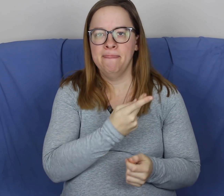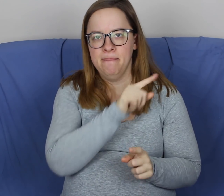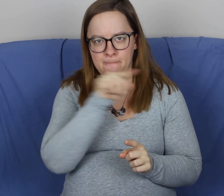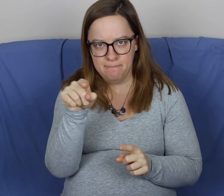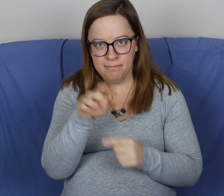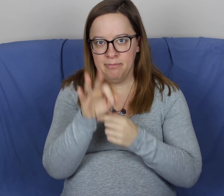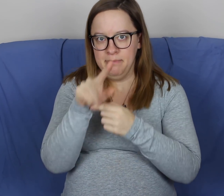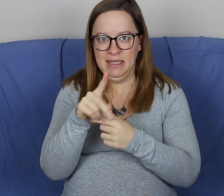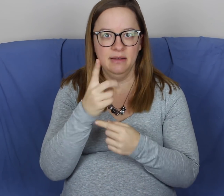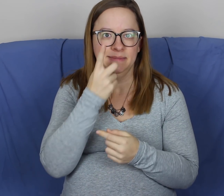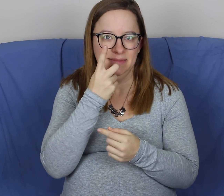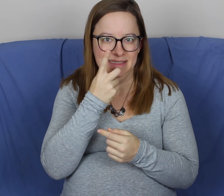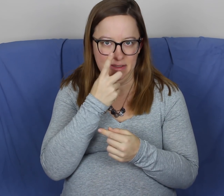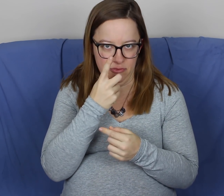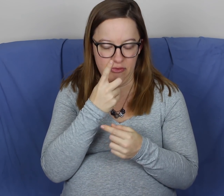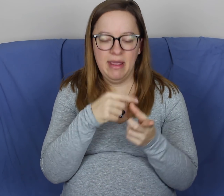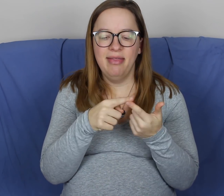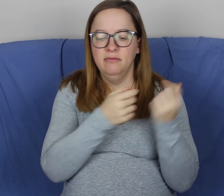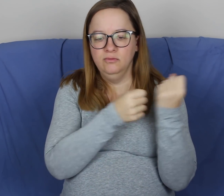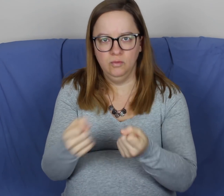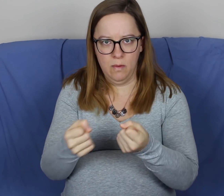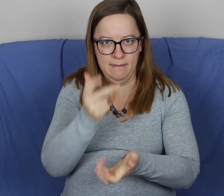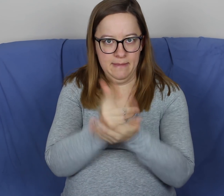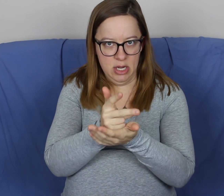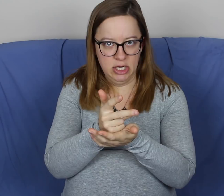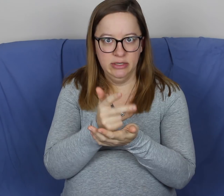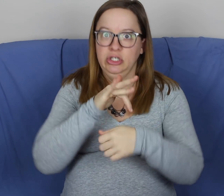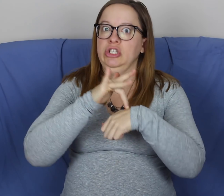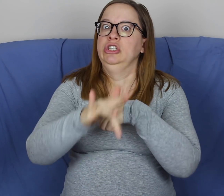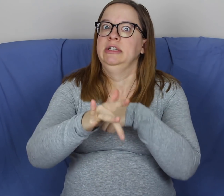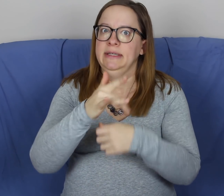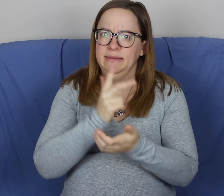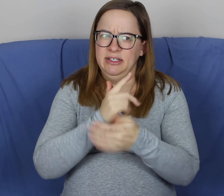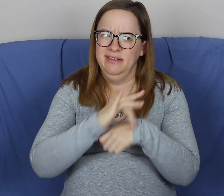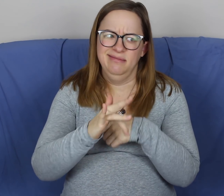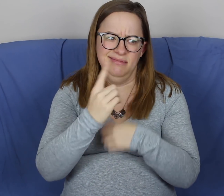So the two of us went and picked up dinner. Drove over and parked really early,